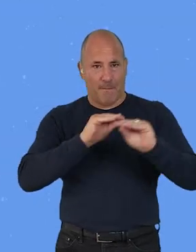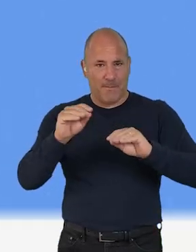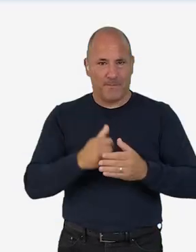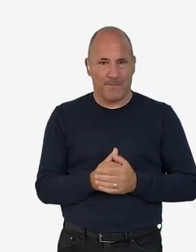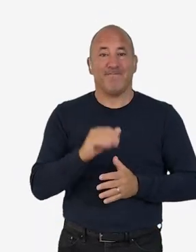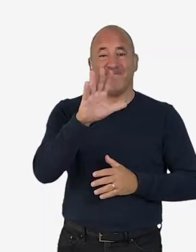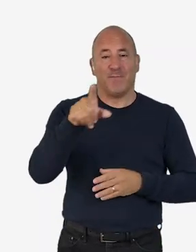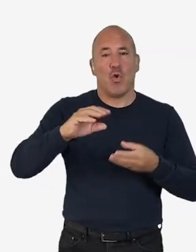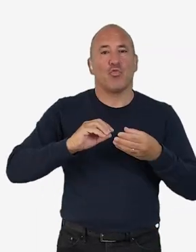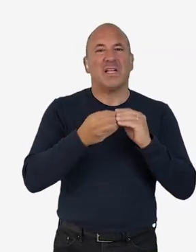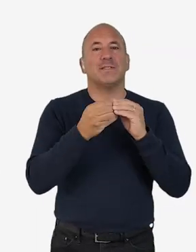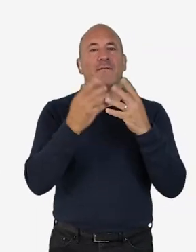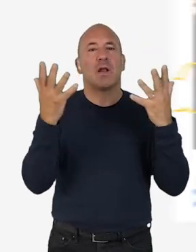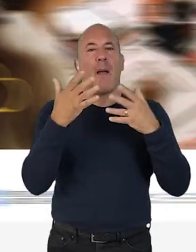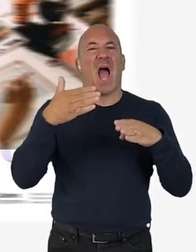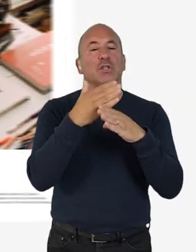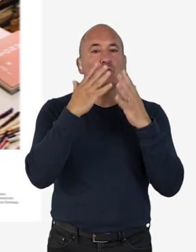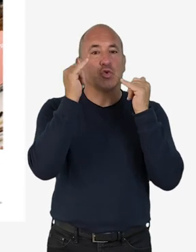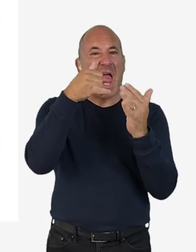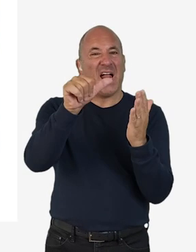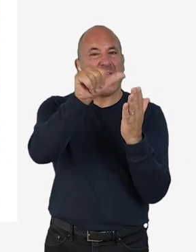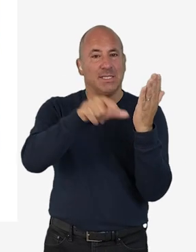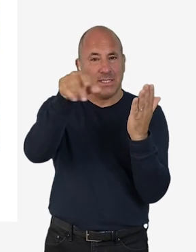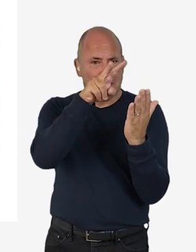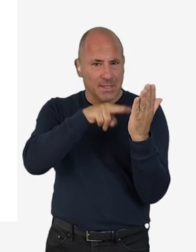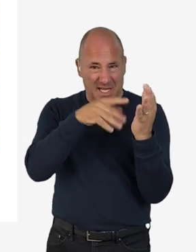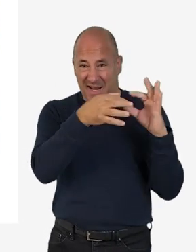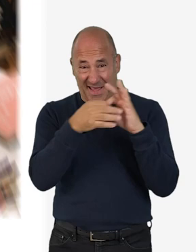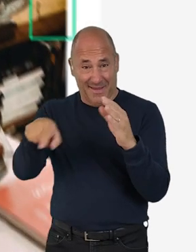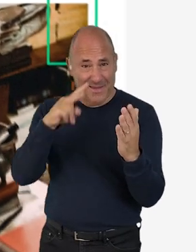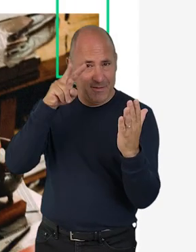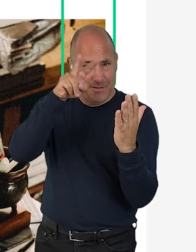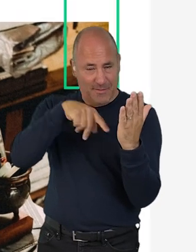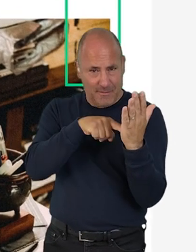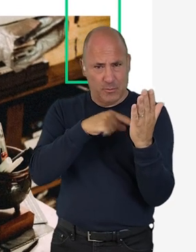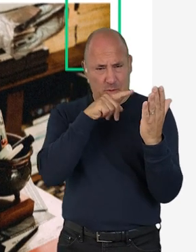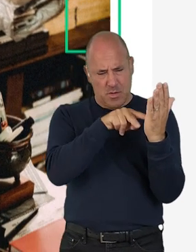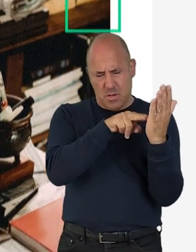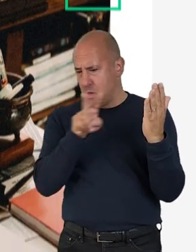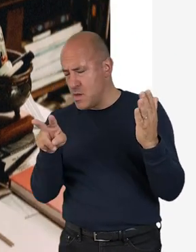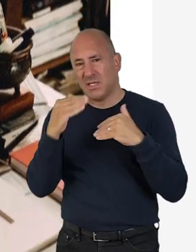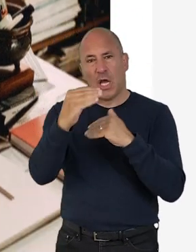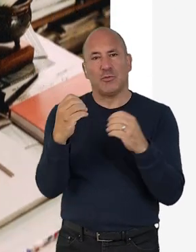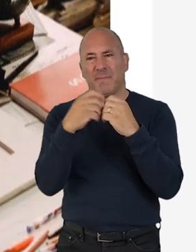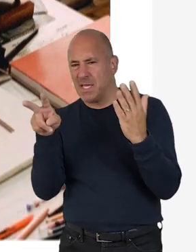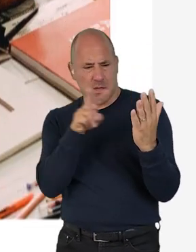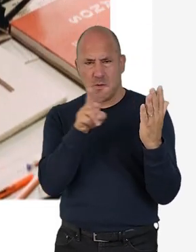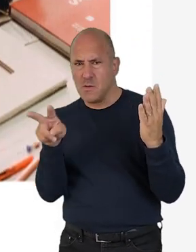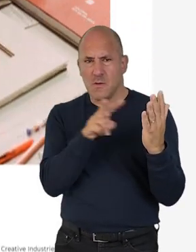Now go through the creative climate action checklist, linked in the description, and use this as a prompt to look back over Section B.